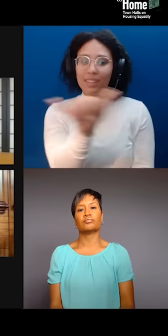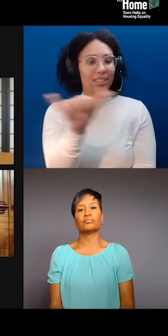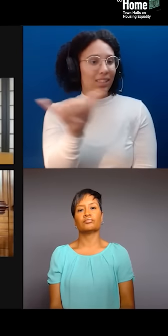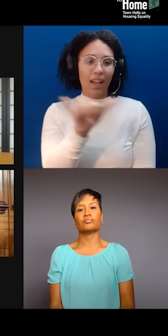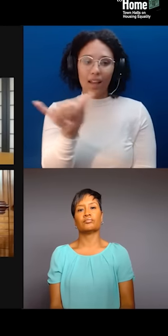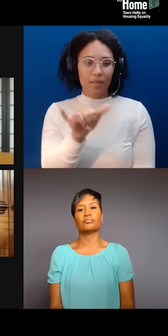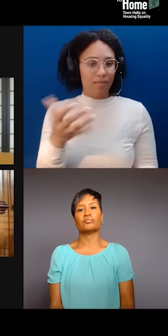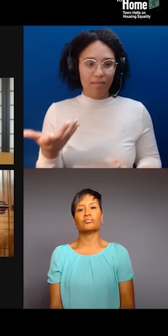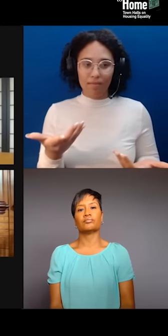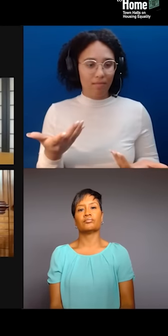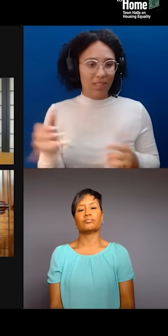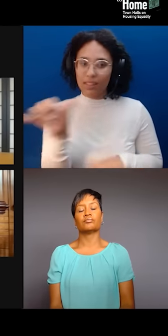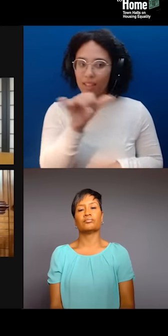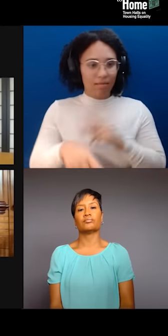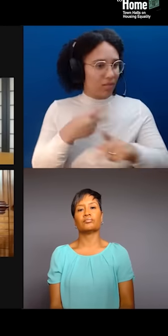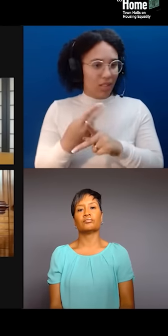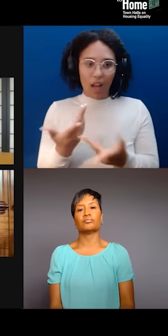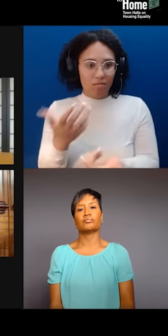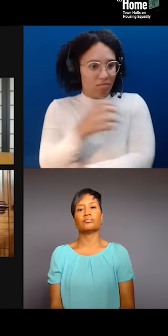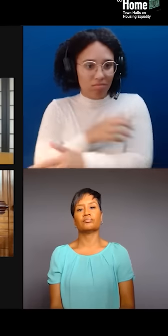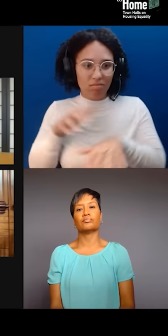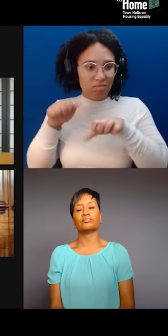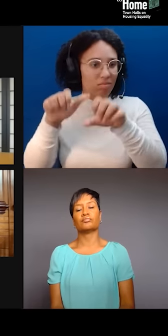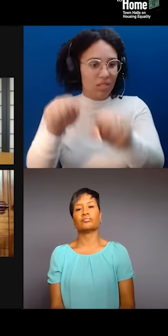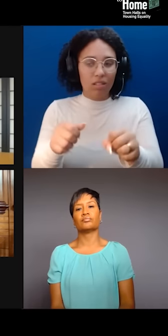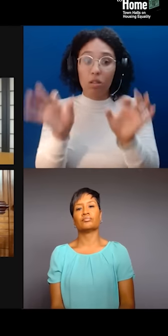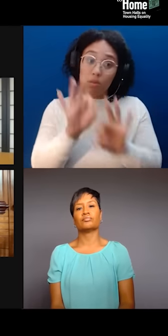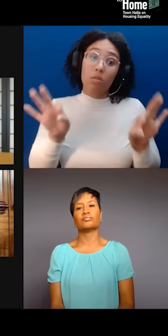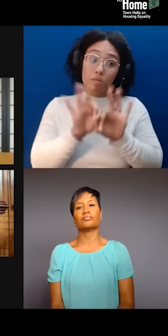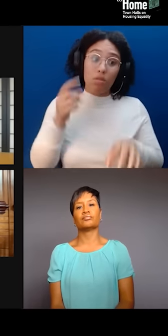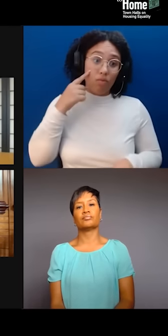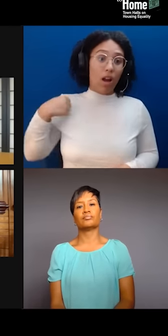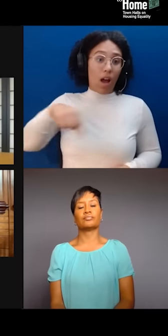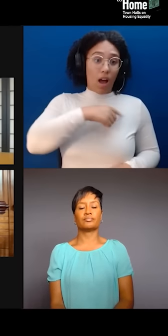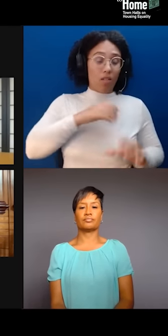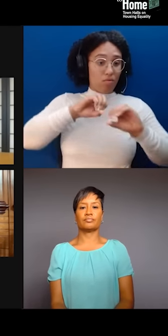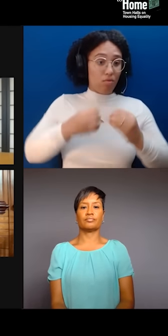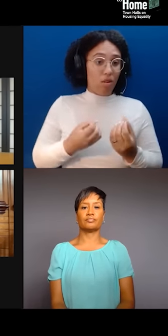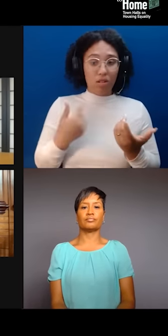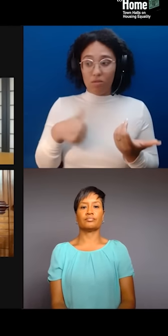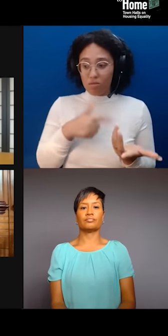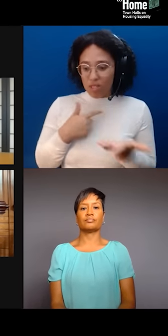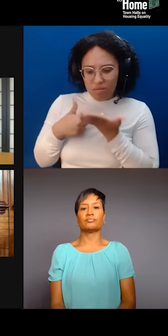and that's a constant conversation that we're having amongst ourselves and with older tenants in Chinatown, and to constantly center that.